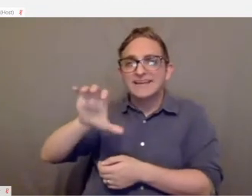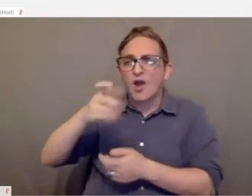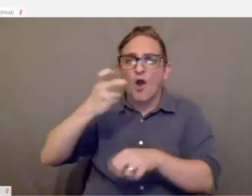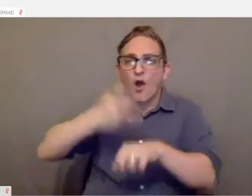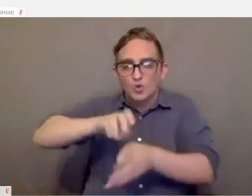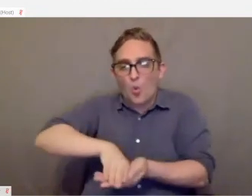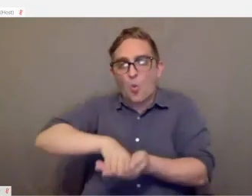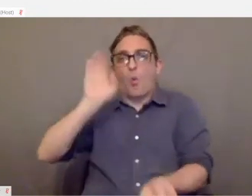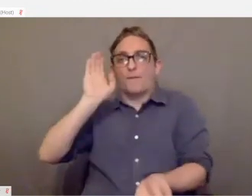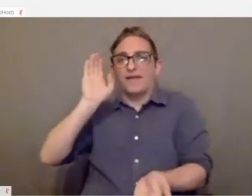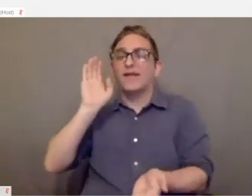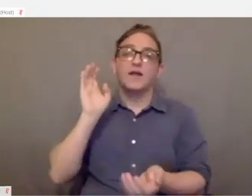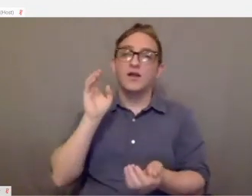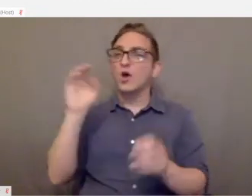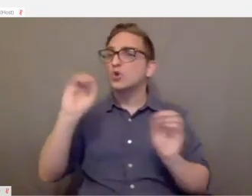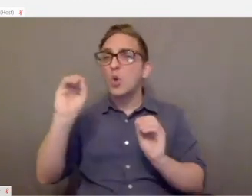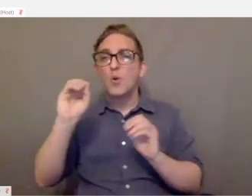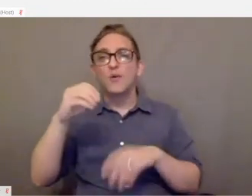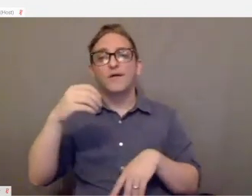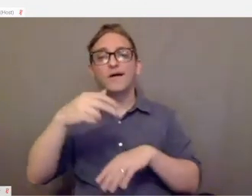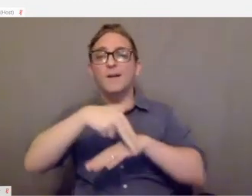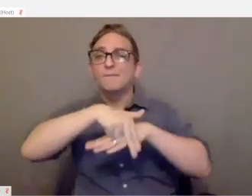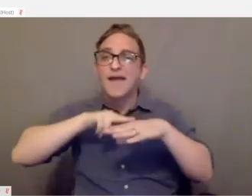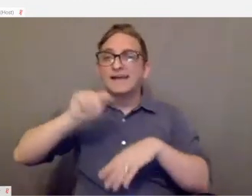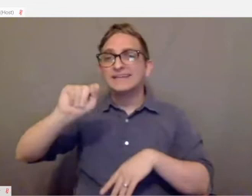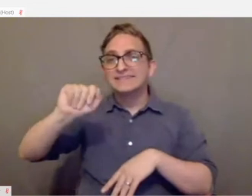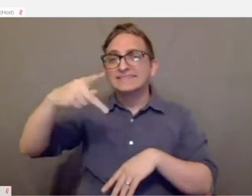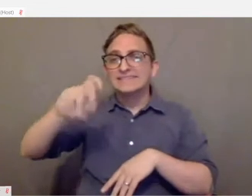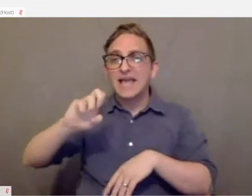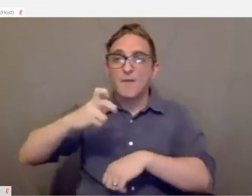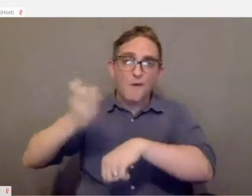They just really made it accessible using loops that you can easily put your fingers